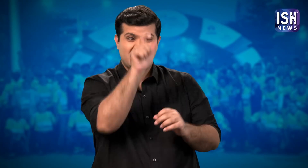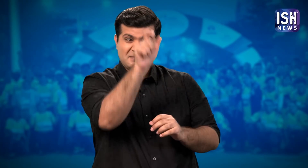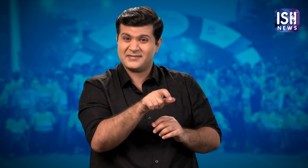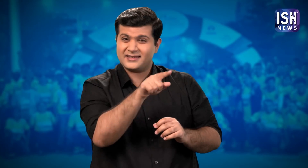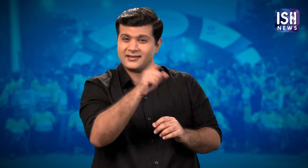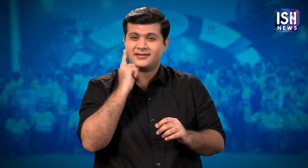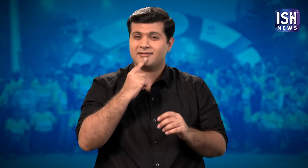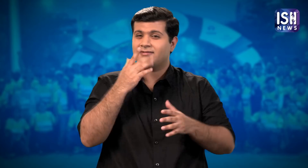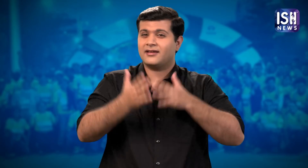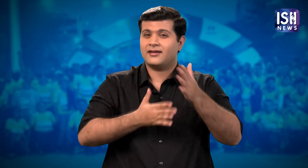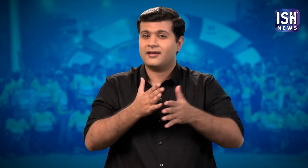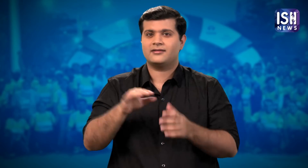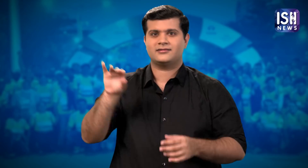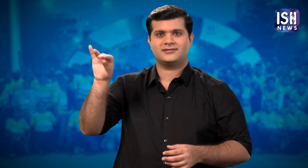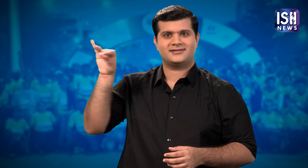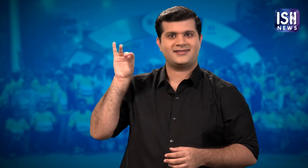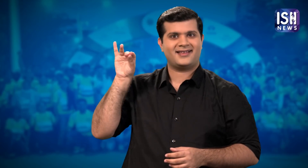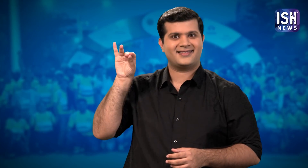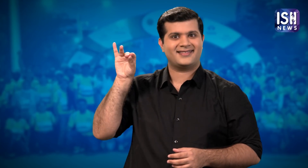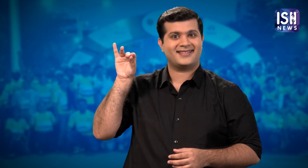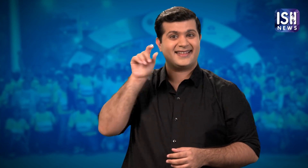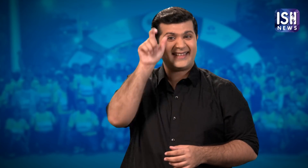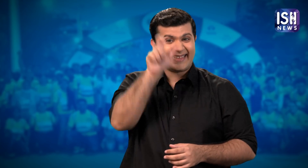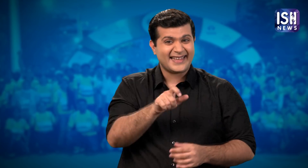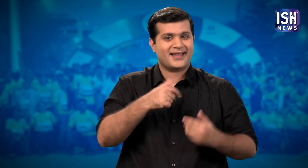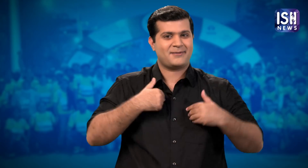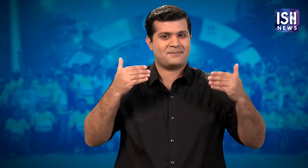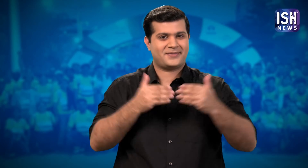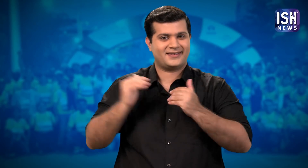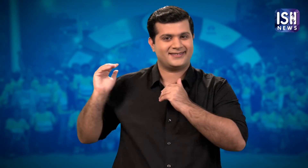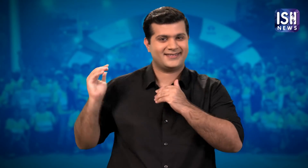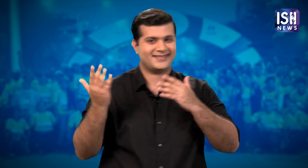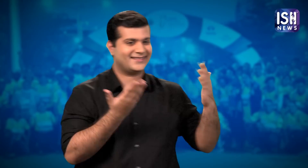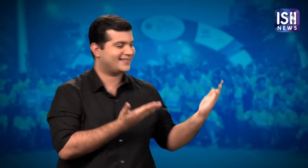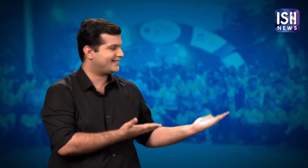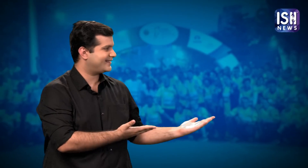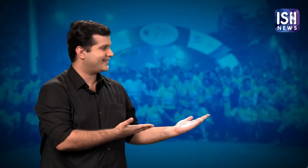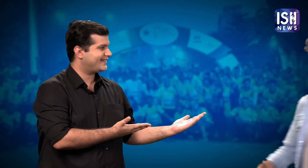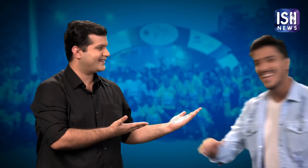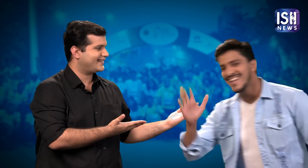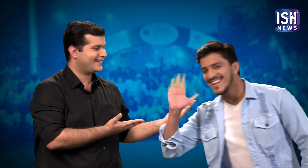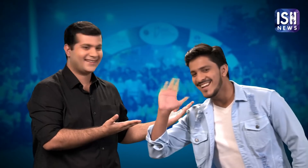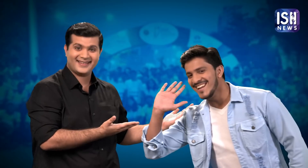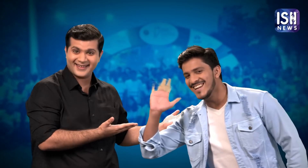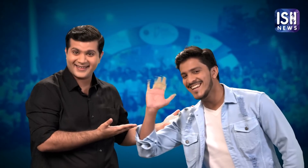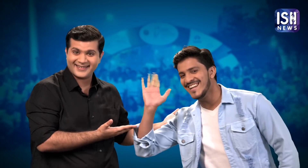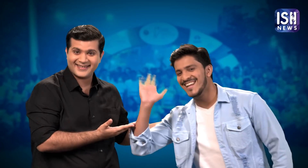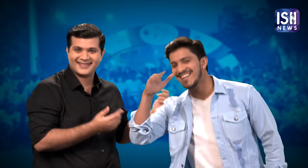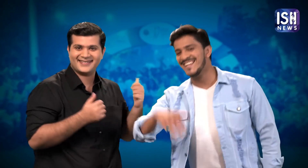His name is Saad Pathan - sign name - and he is here to meet me! Hello!